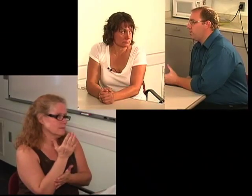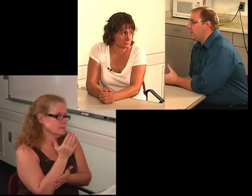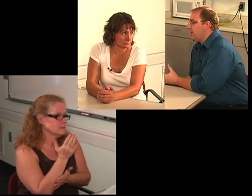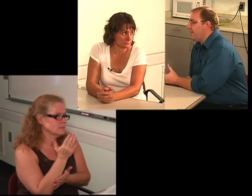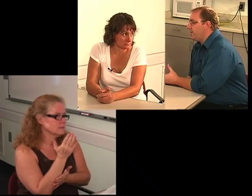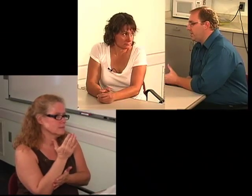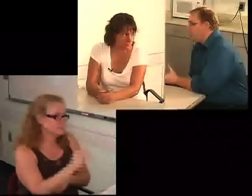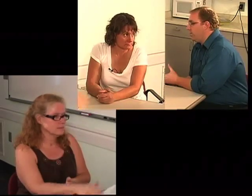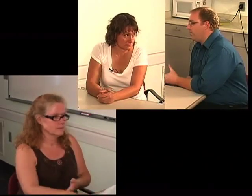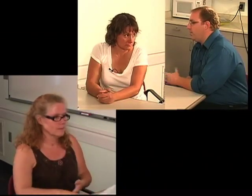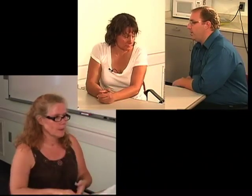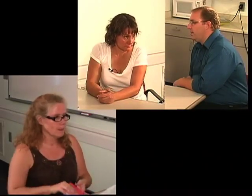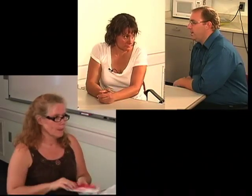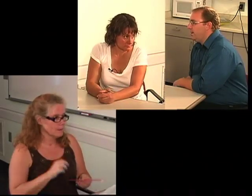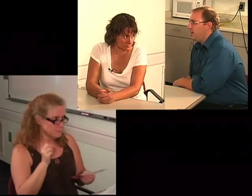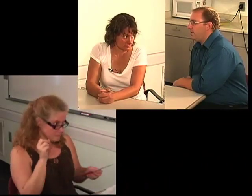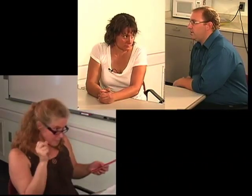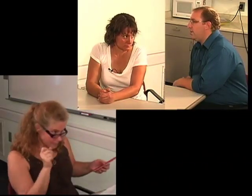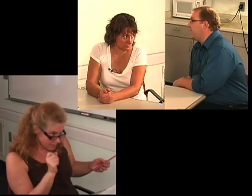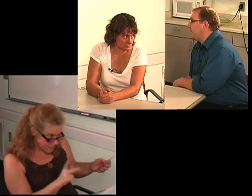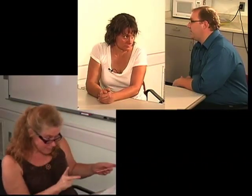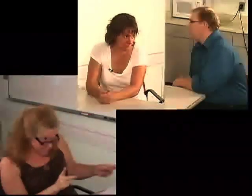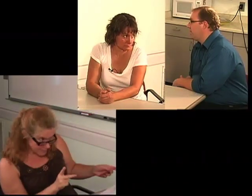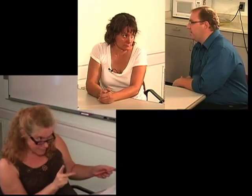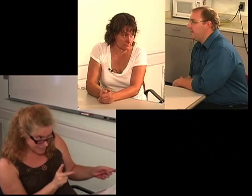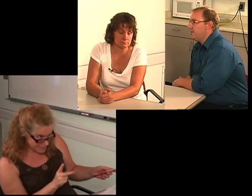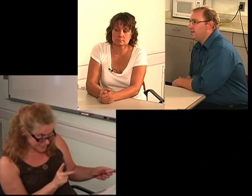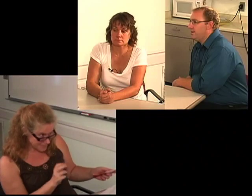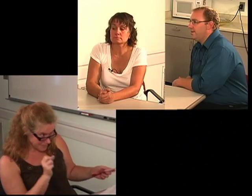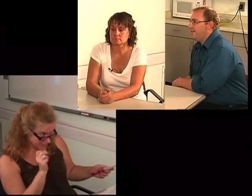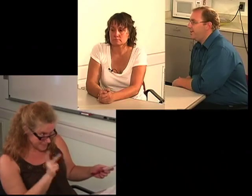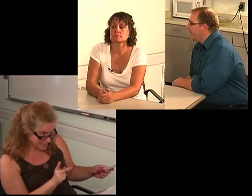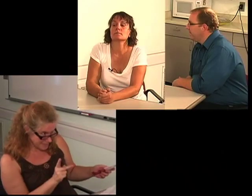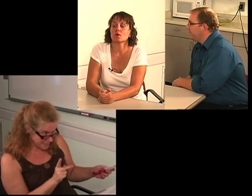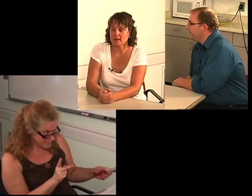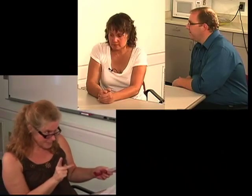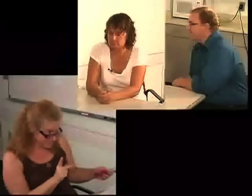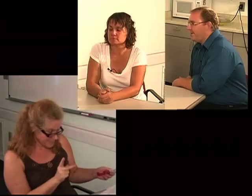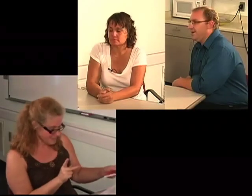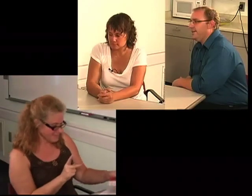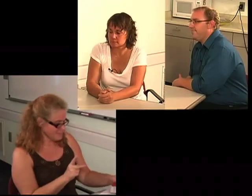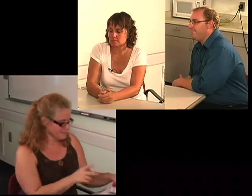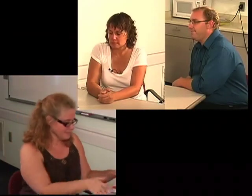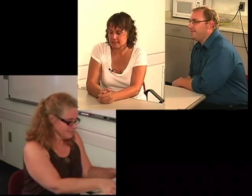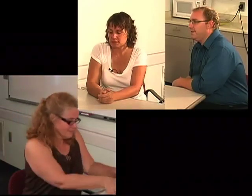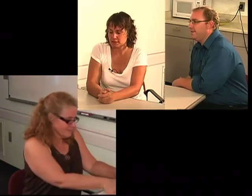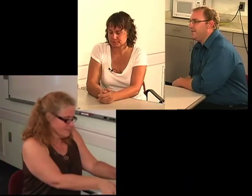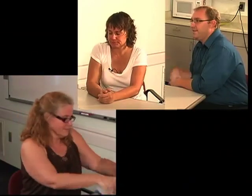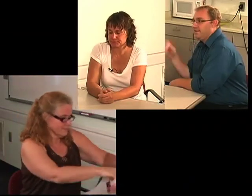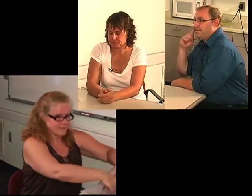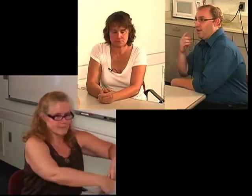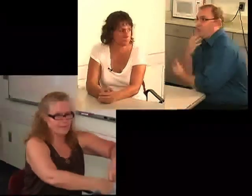This is really an advocacy group for clients with disabilities. Okay? C: Okay. I: All right. C: That sounds good.